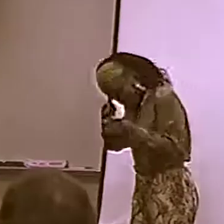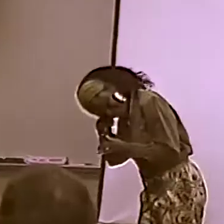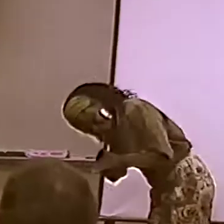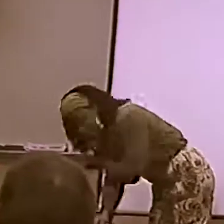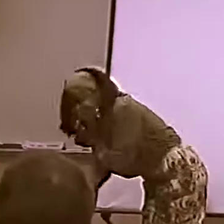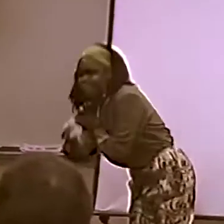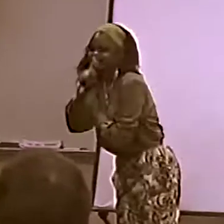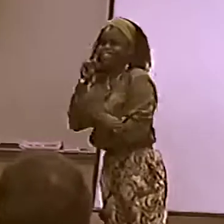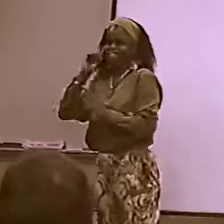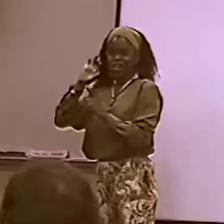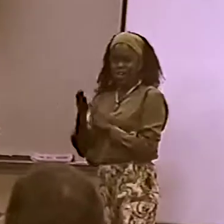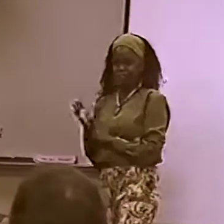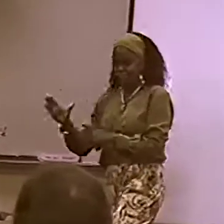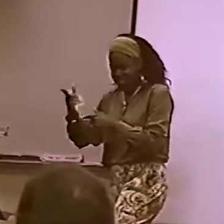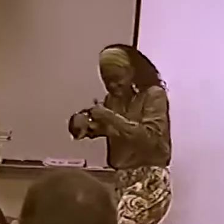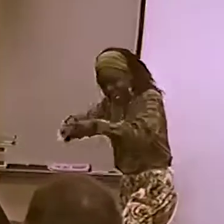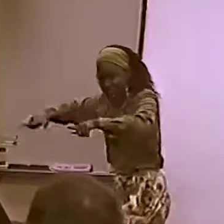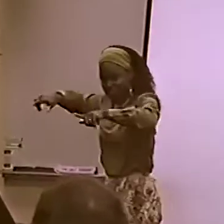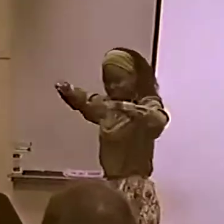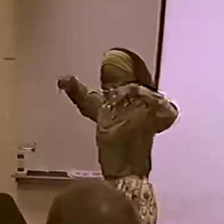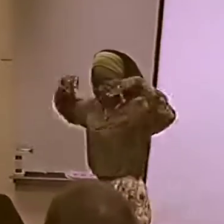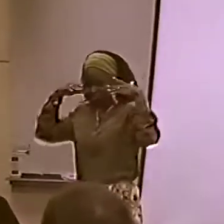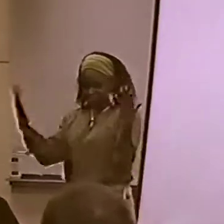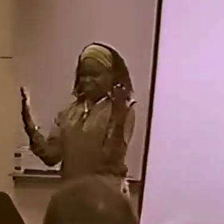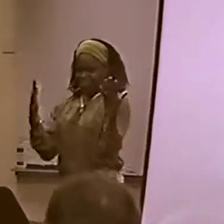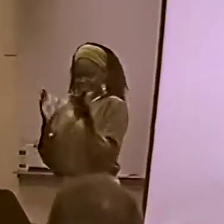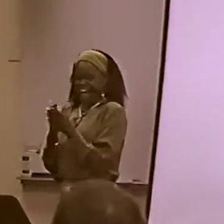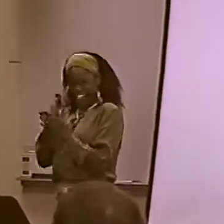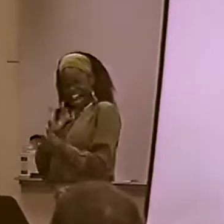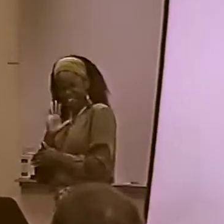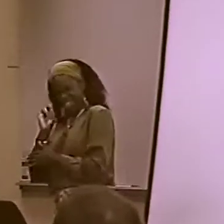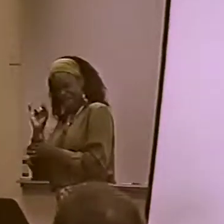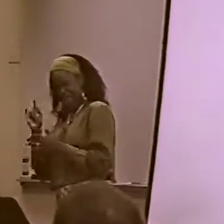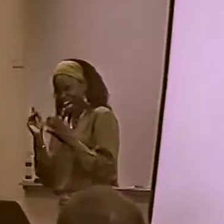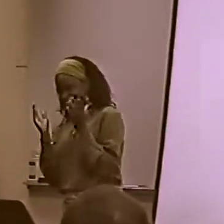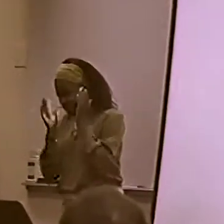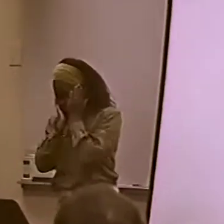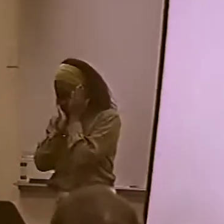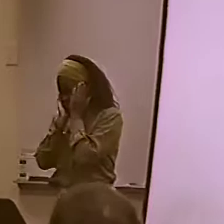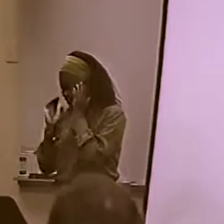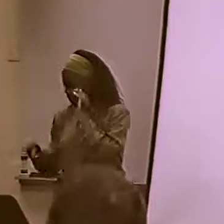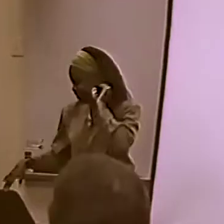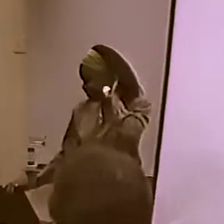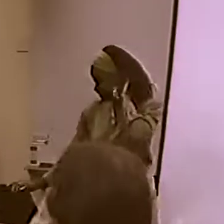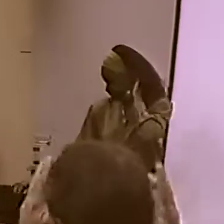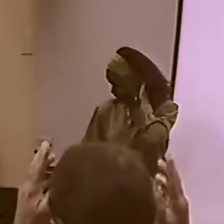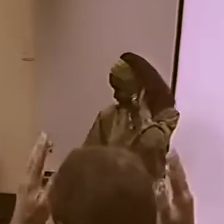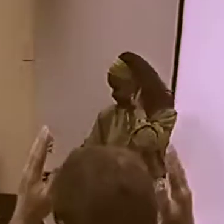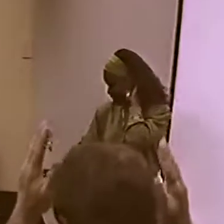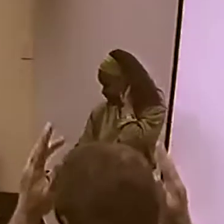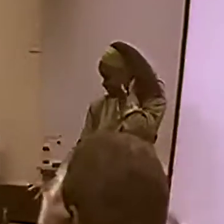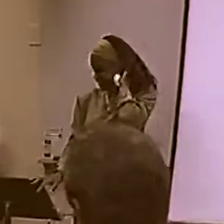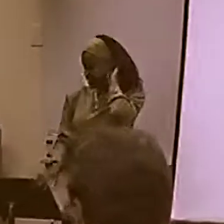AND I THINK IT WILL HELP ME 'CAUSE